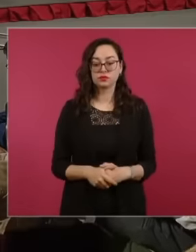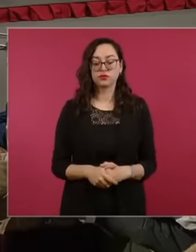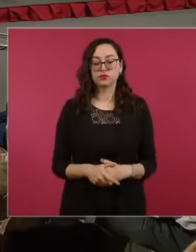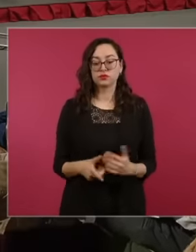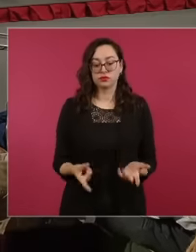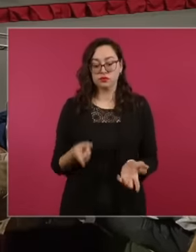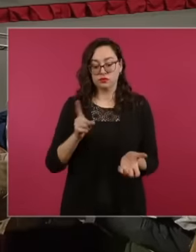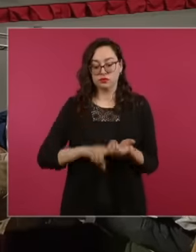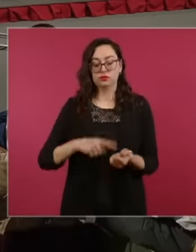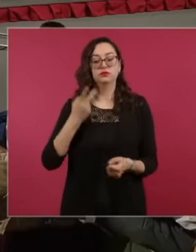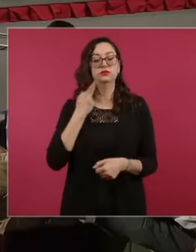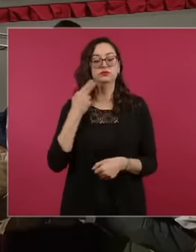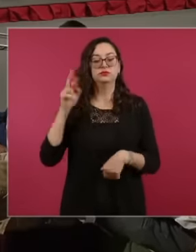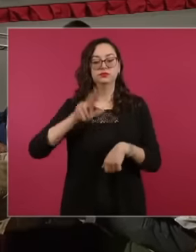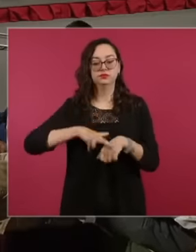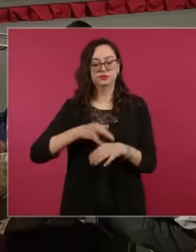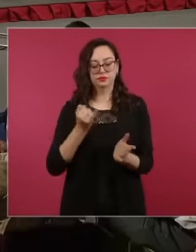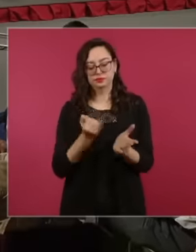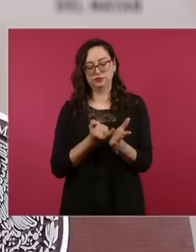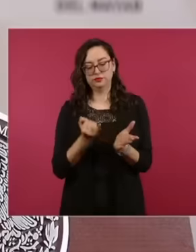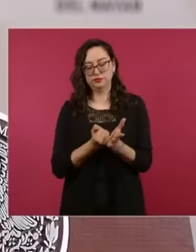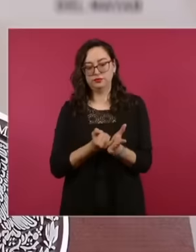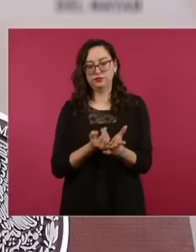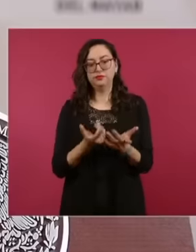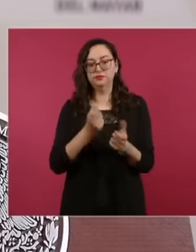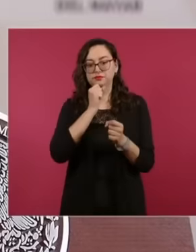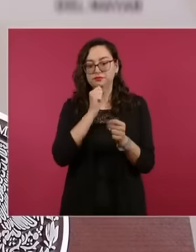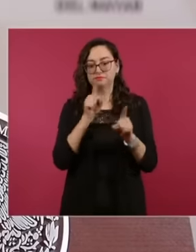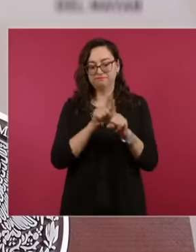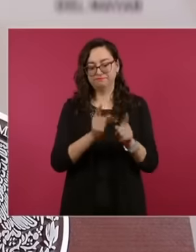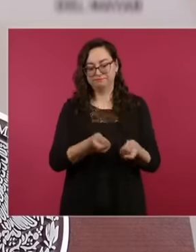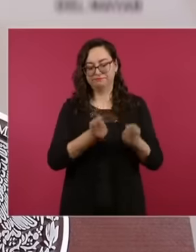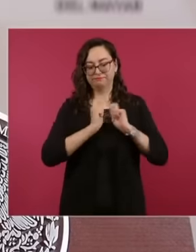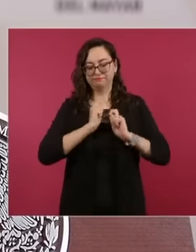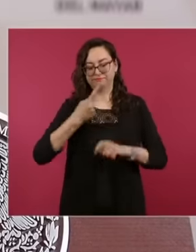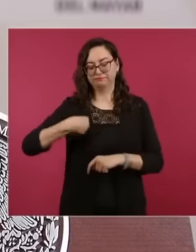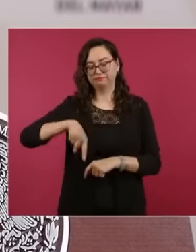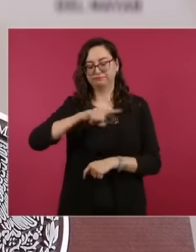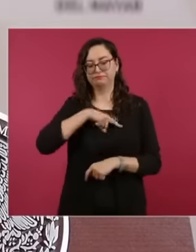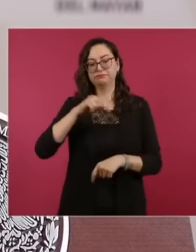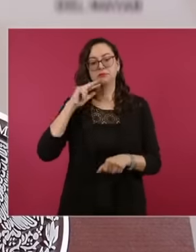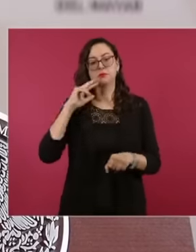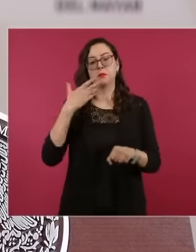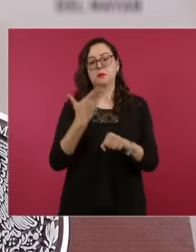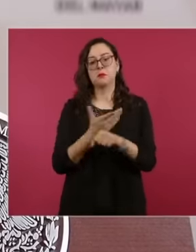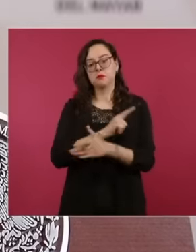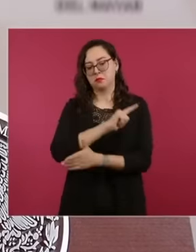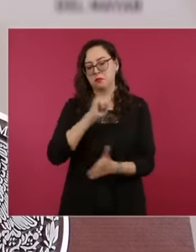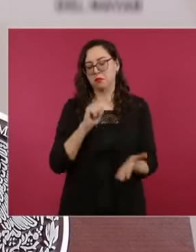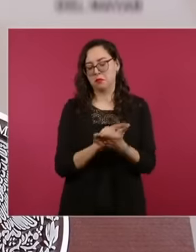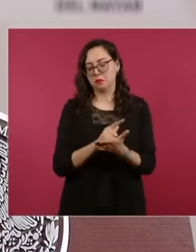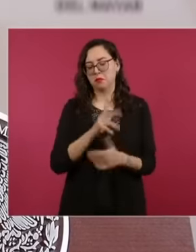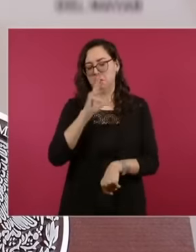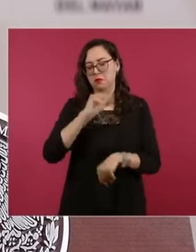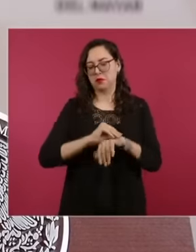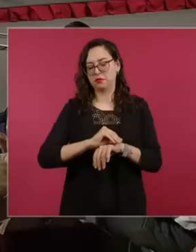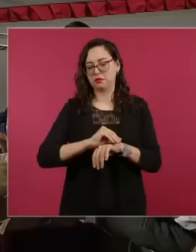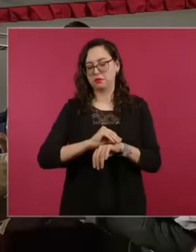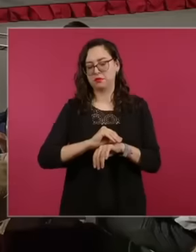the federation and in the field of the legal and technical powers that this has instance of the